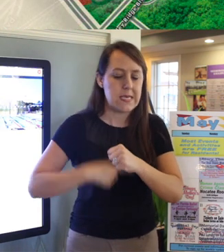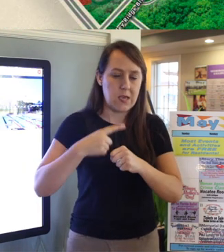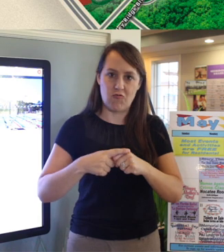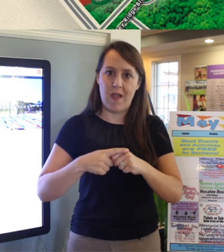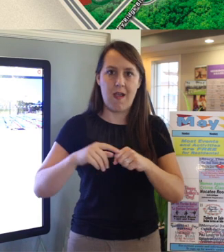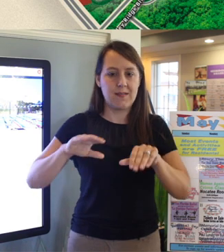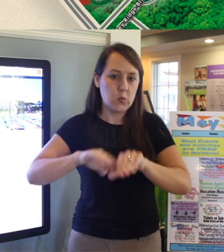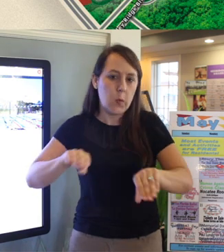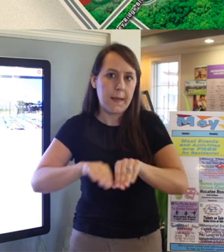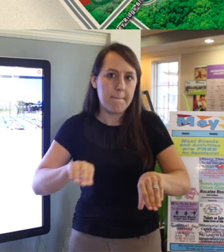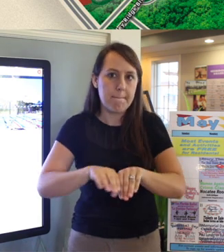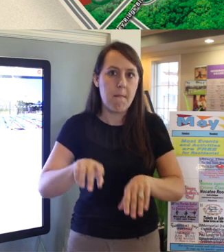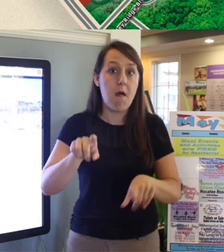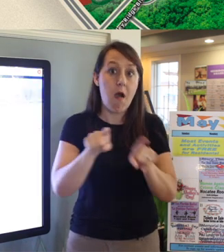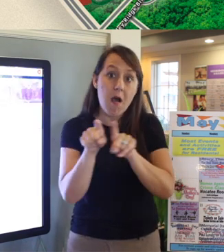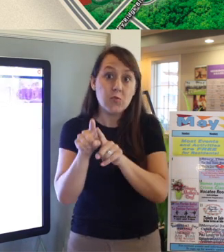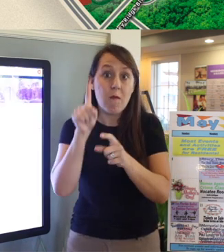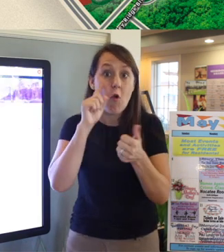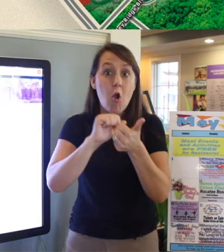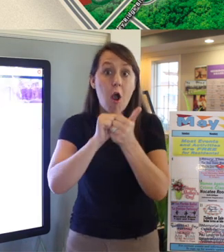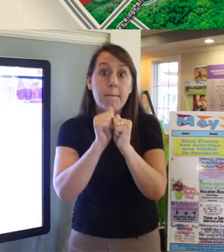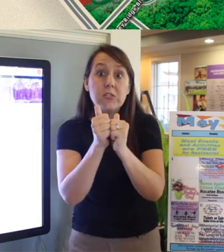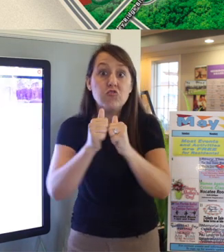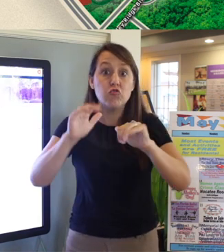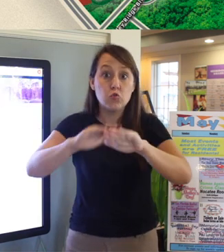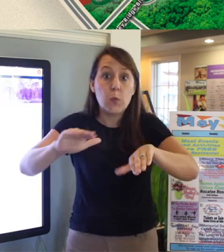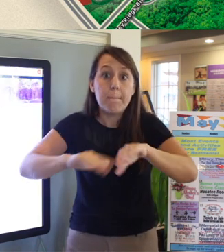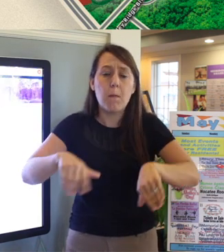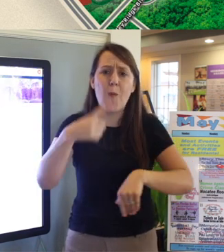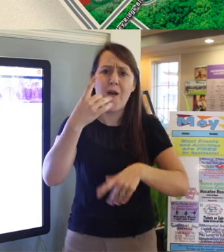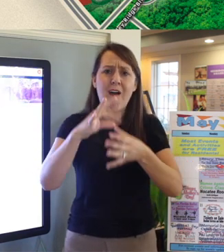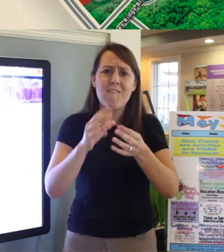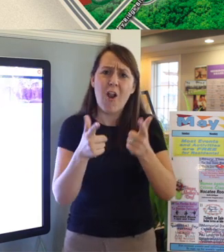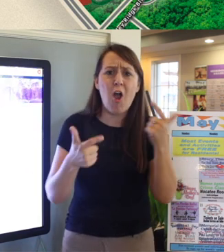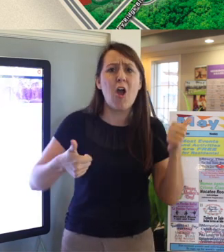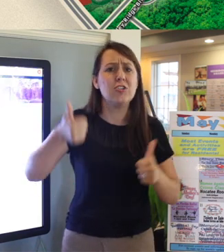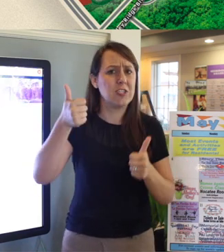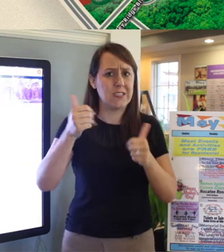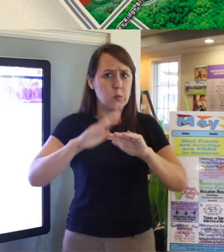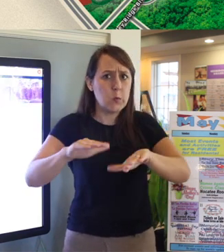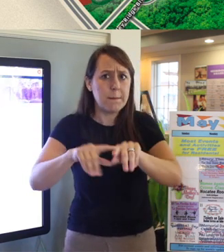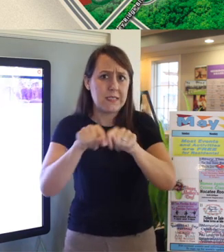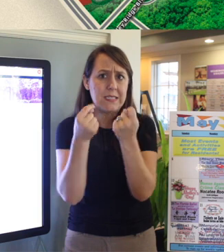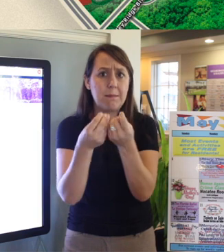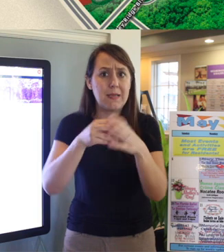it's also used for competition. We actually have one of the largest swim teams in St. Johns County